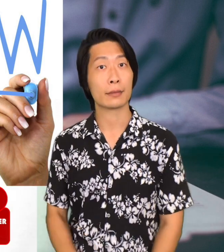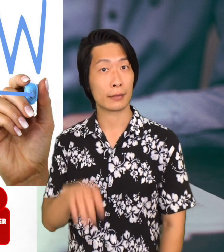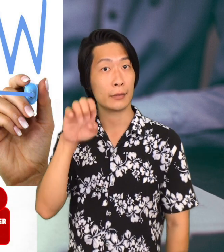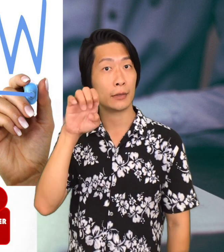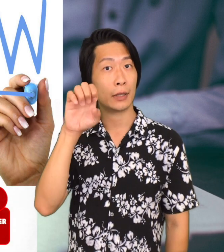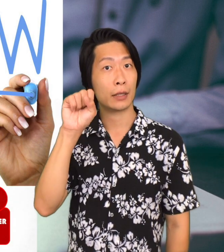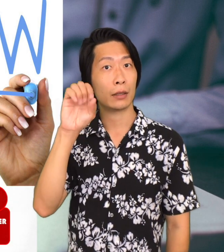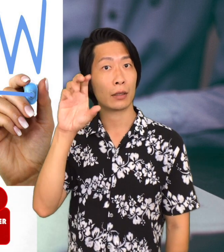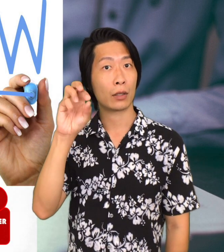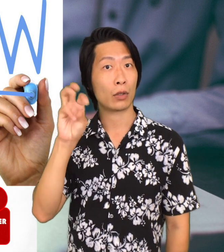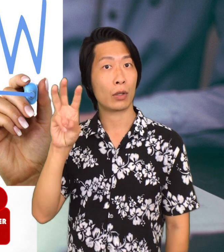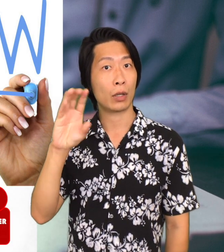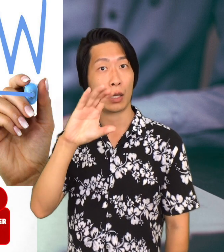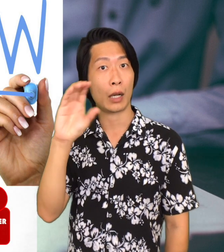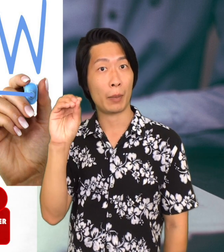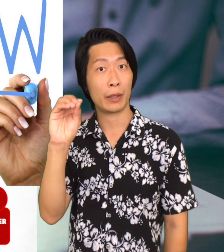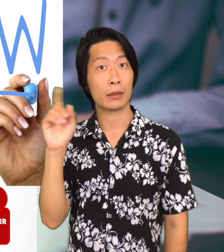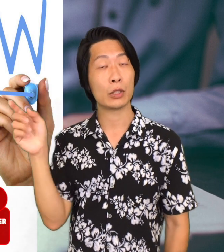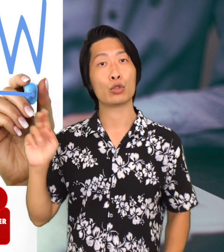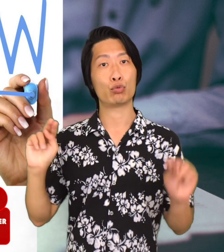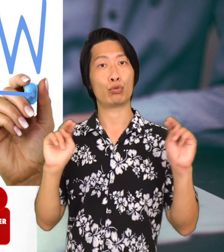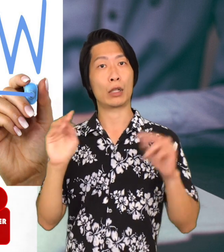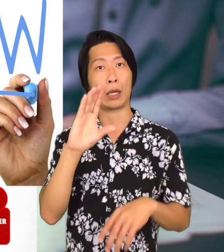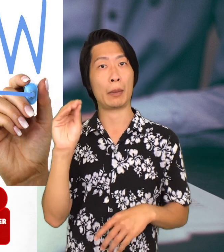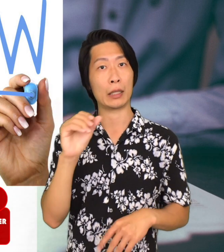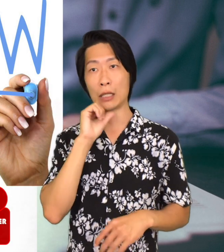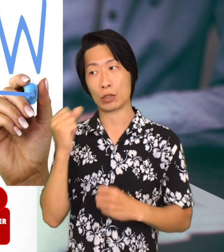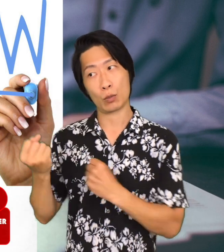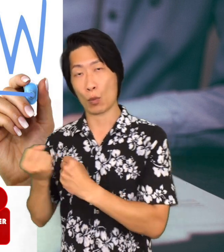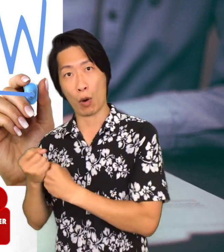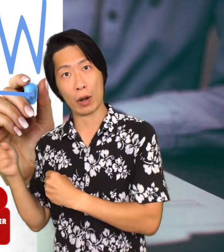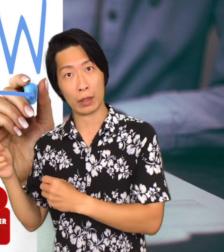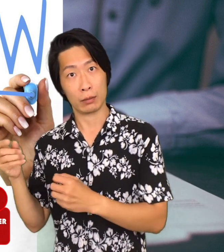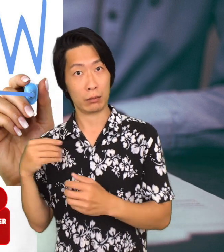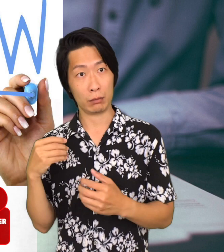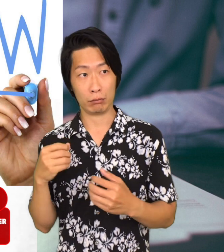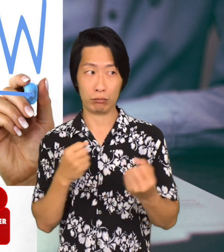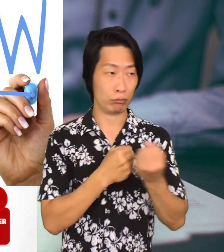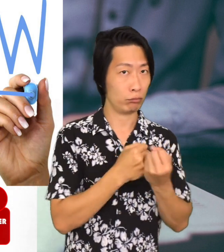An escrow company is a neutral company that does not support the buyer or the seller.